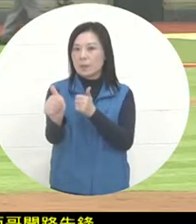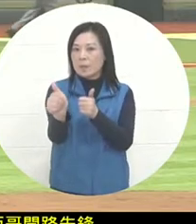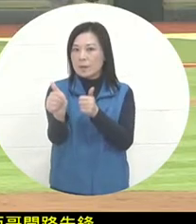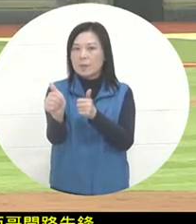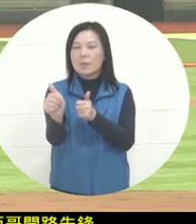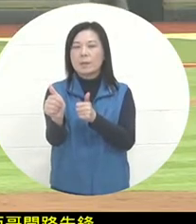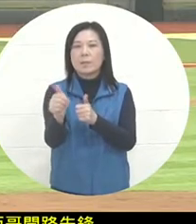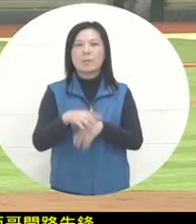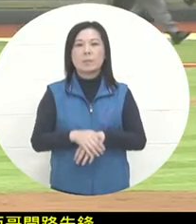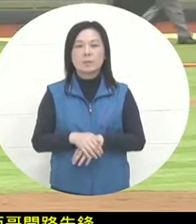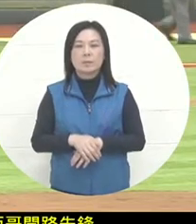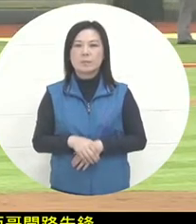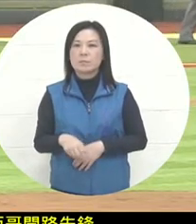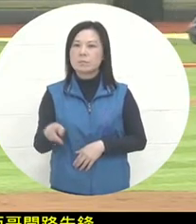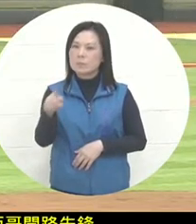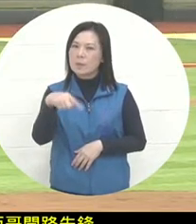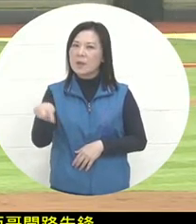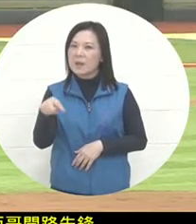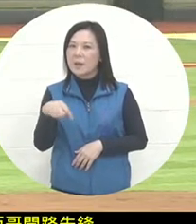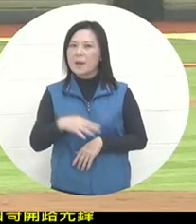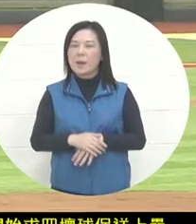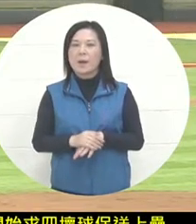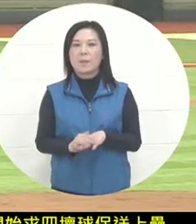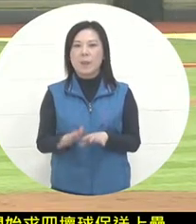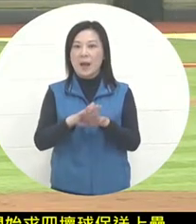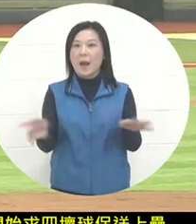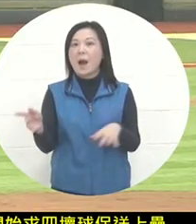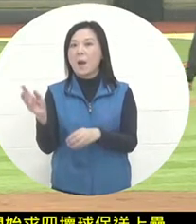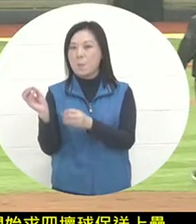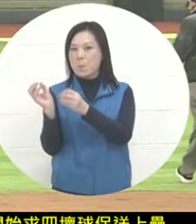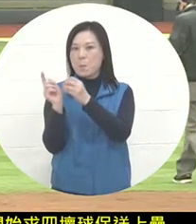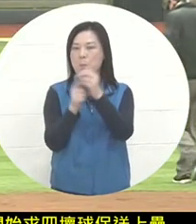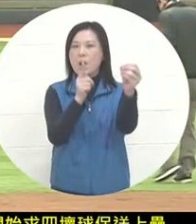They may have some hits or through careful Select the ball to hit the base